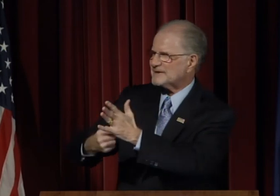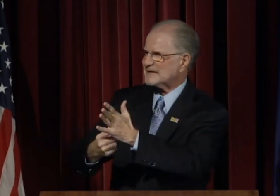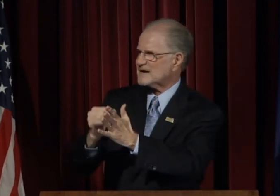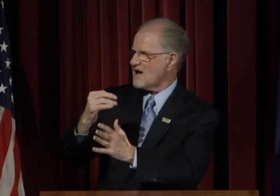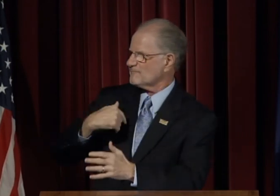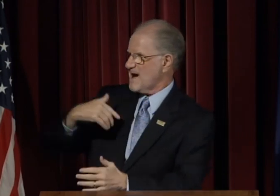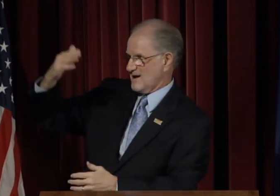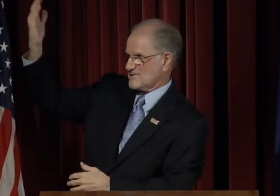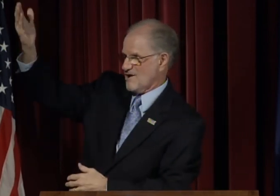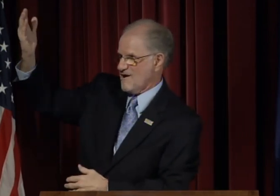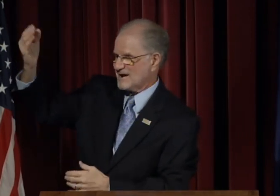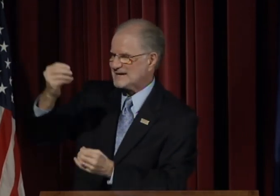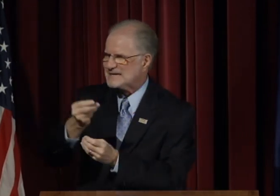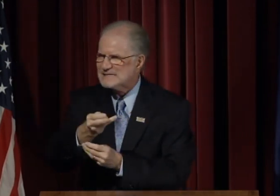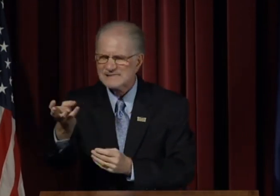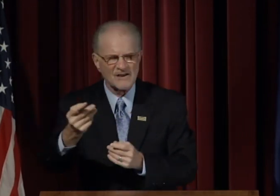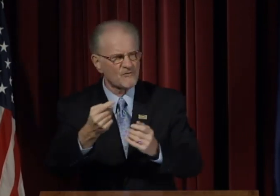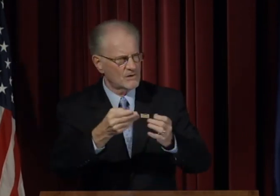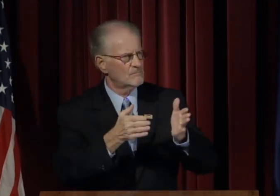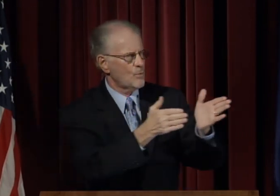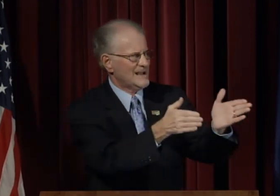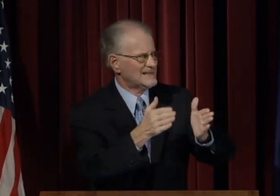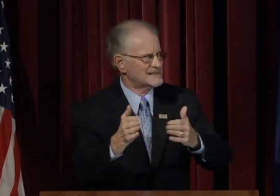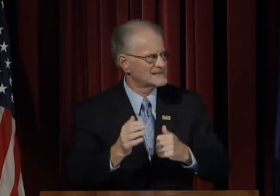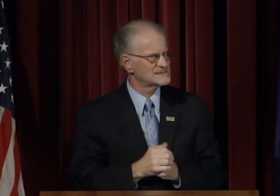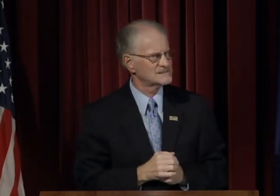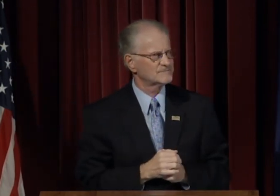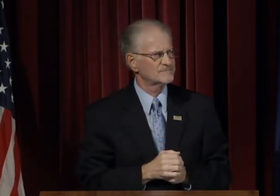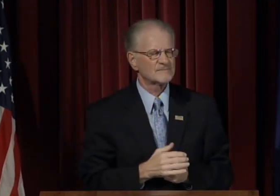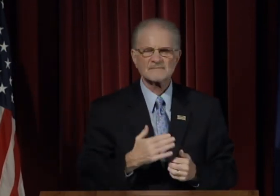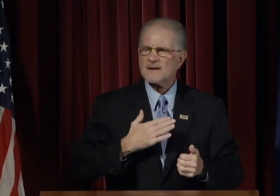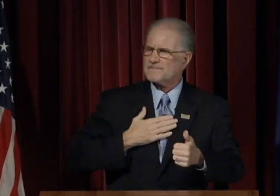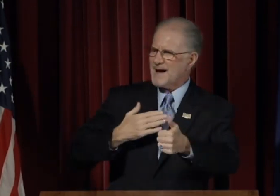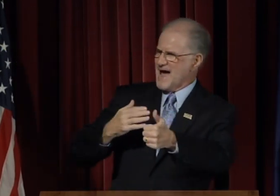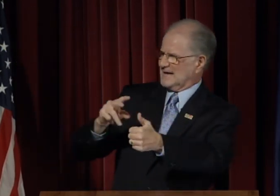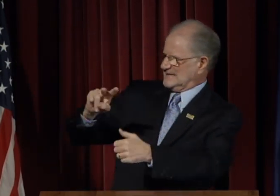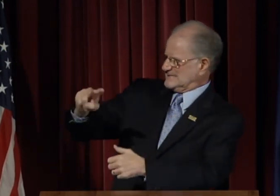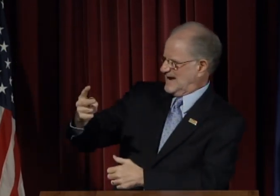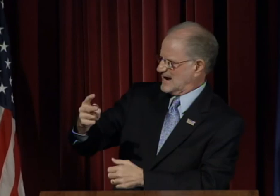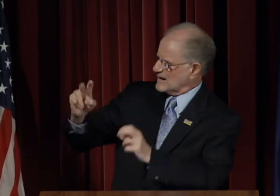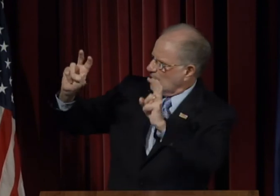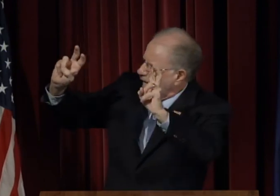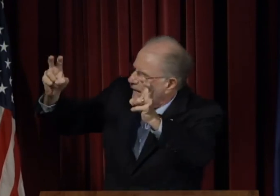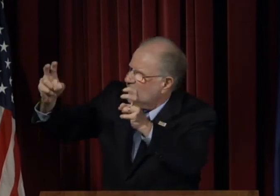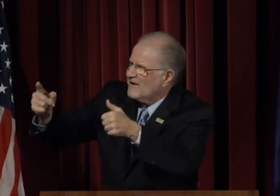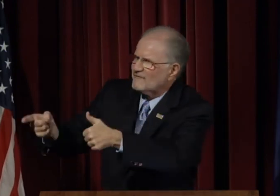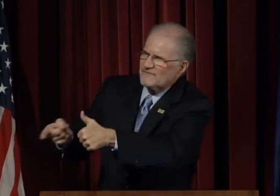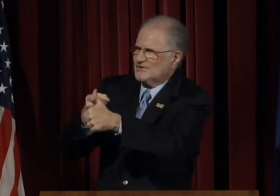let me return to the beginning of my talk in several ways.